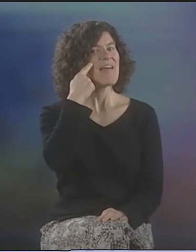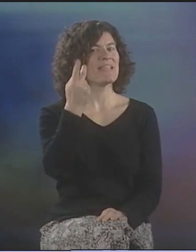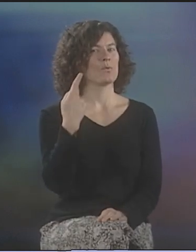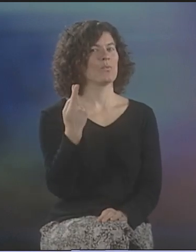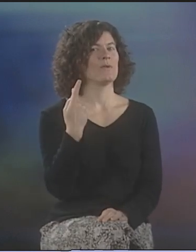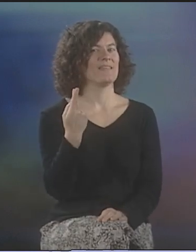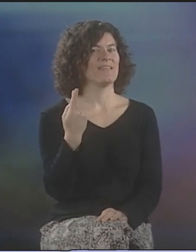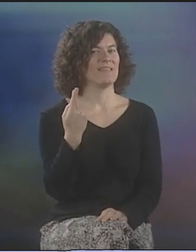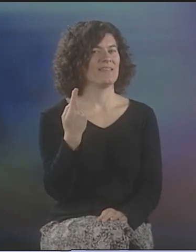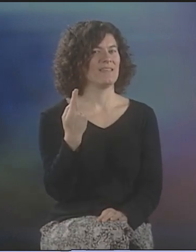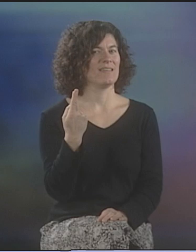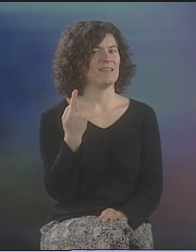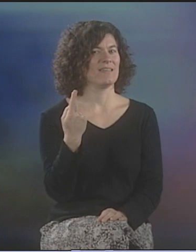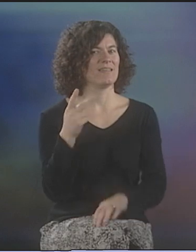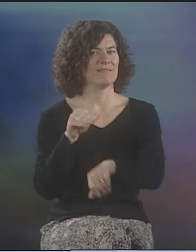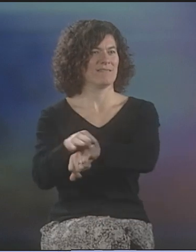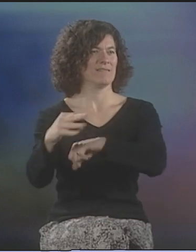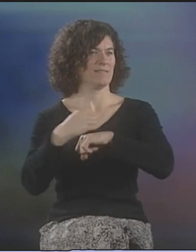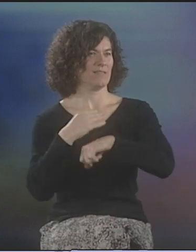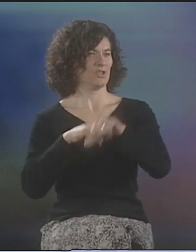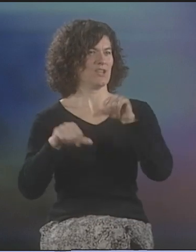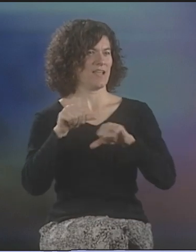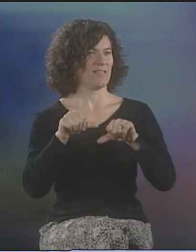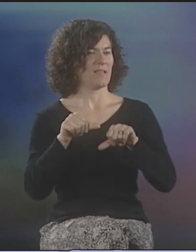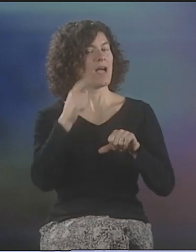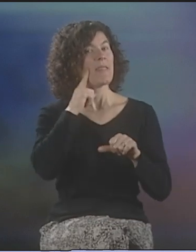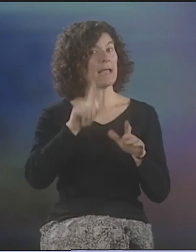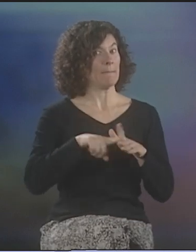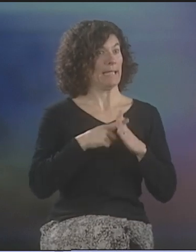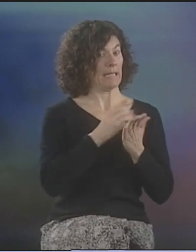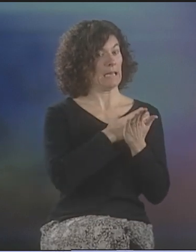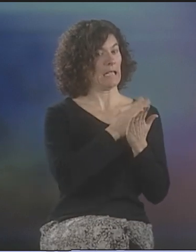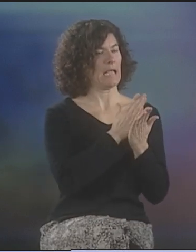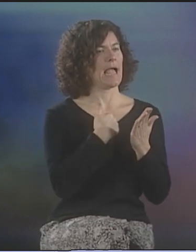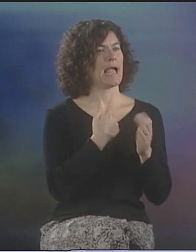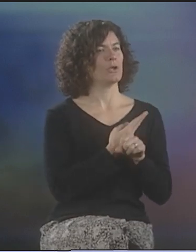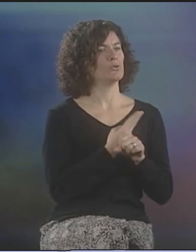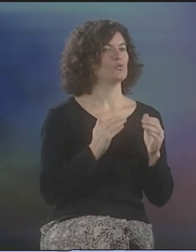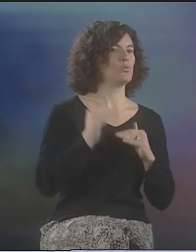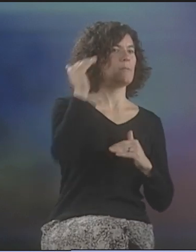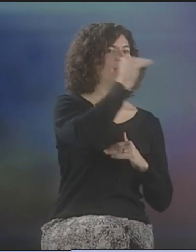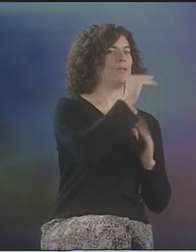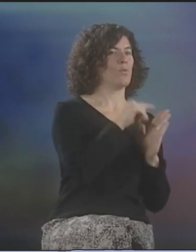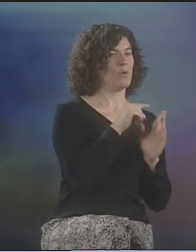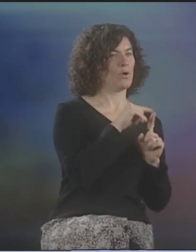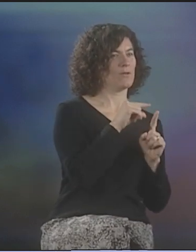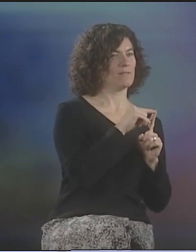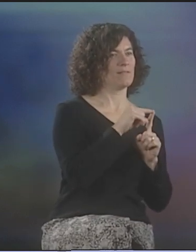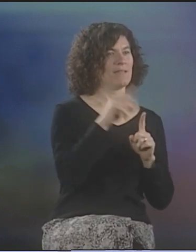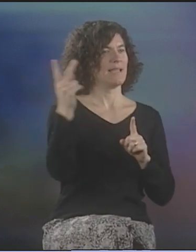AND I THINK THAT WE INFLUENCED EACH OTHER'S WORK. IN THE BEGINNING, I USED TOO MANY WORDS,